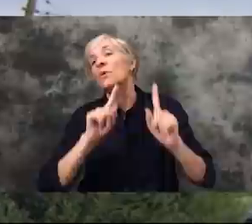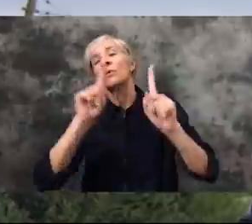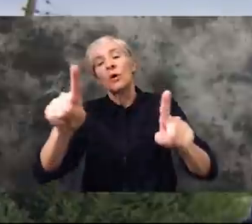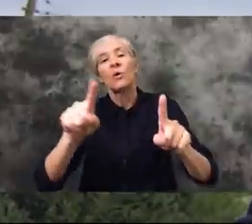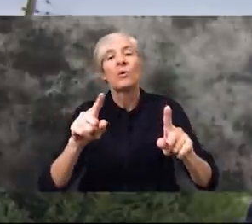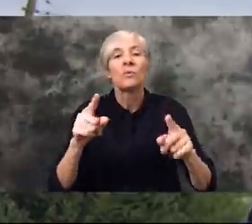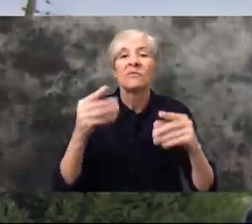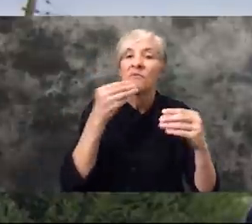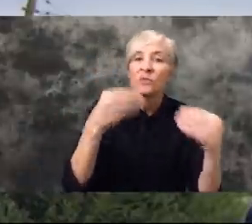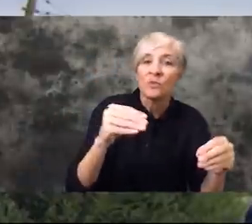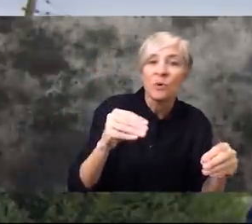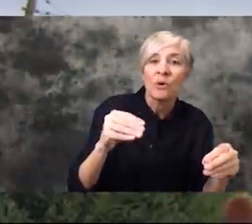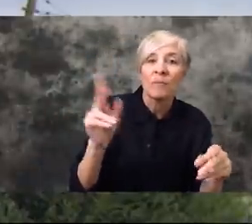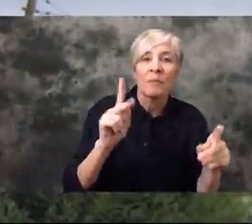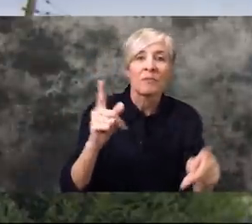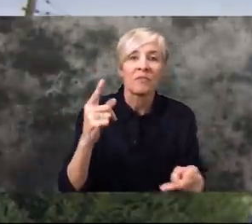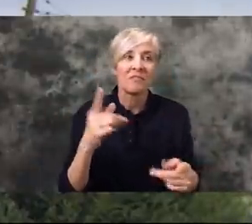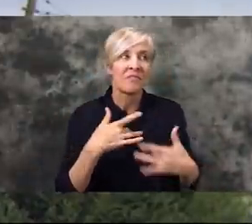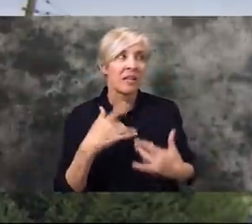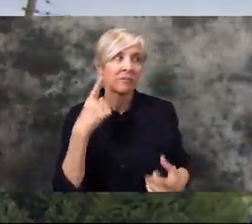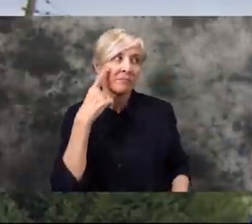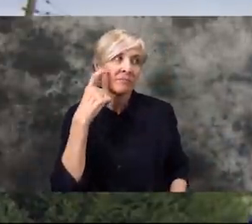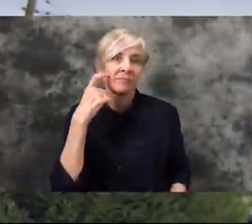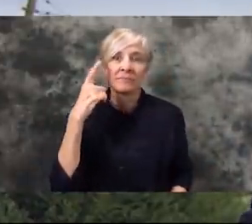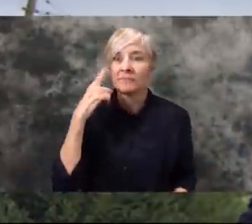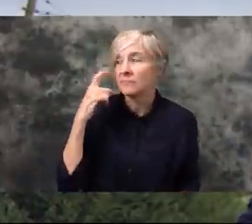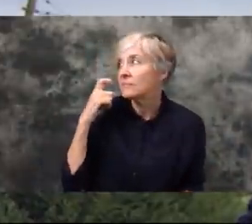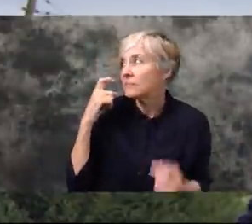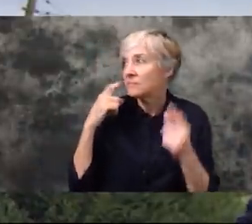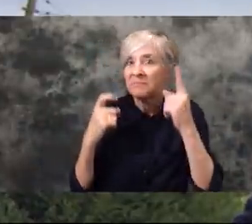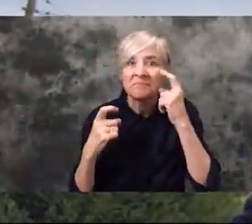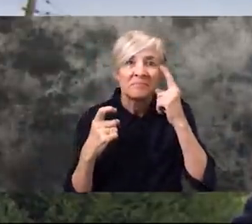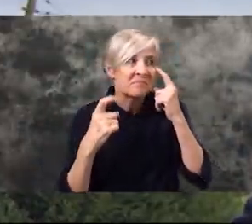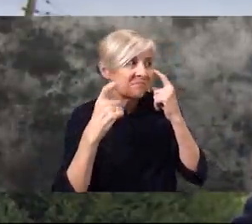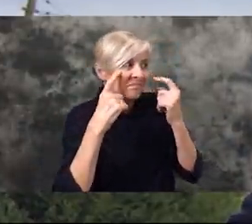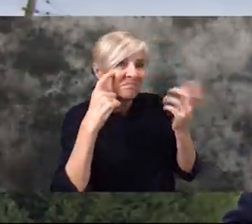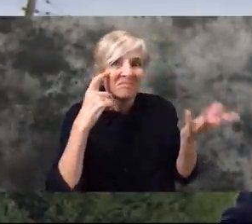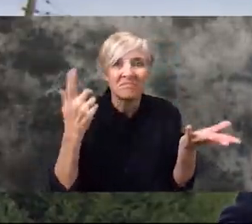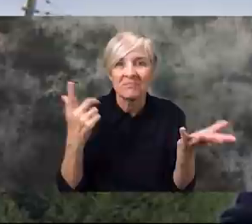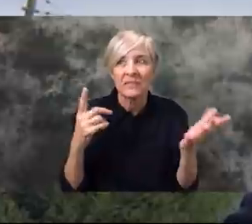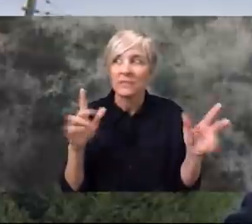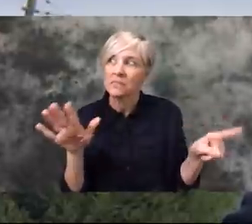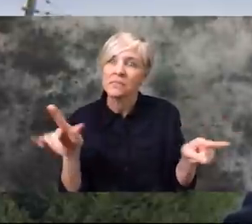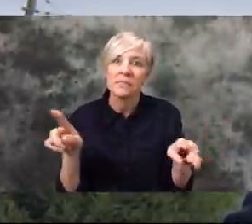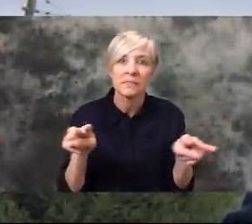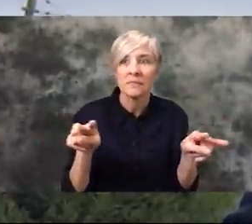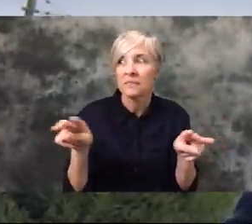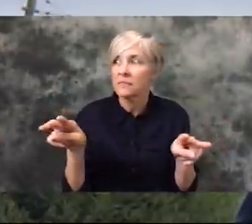general sense of suspicion around us. That is not gonna be easy to get rid of